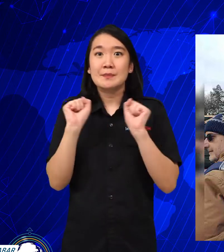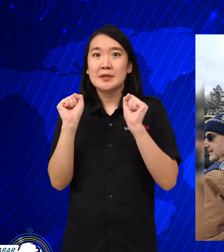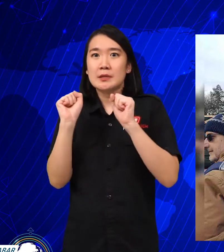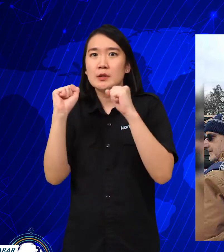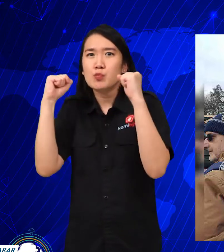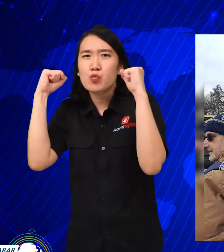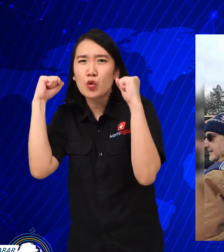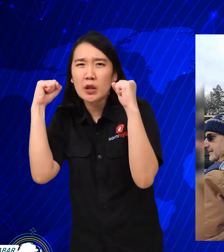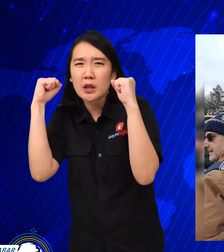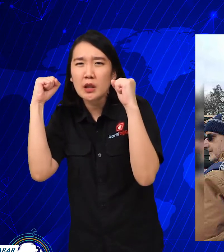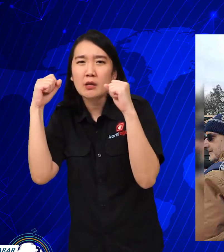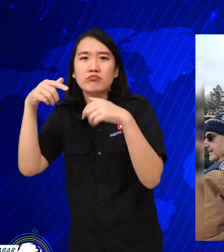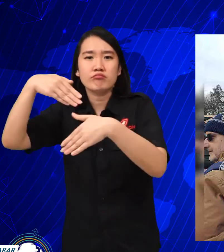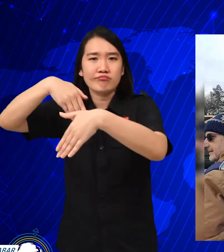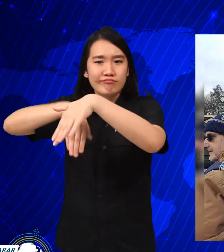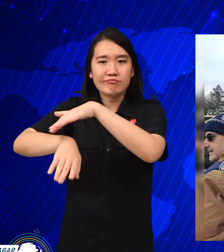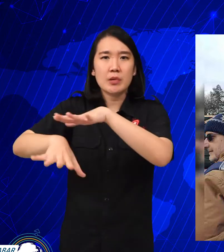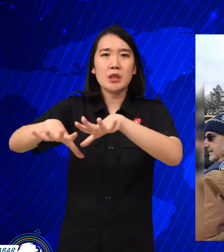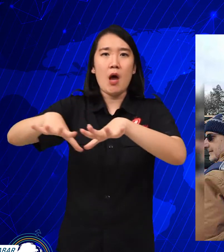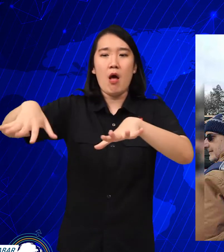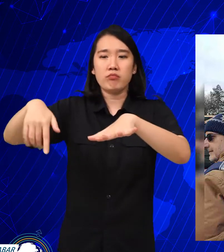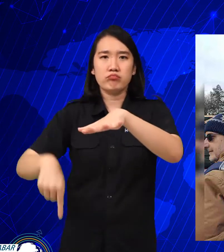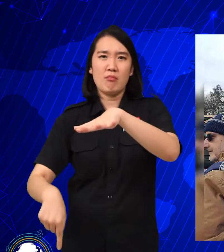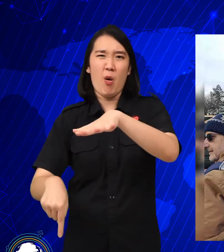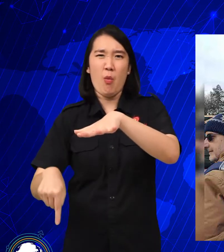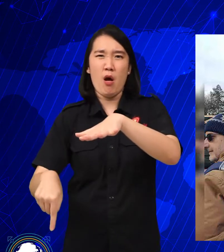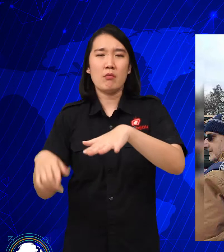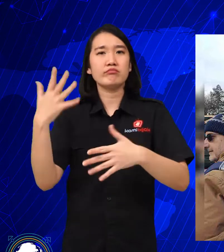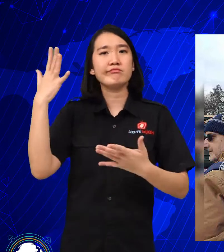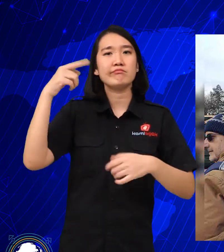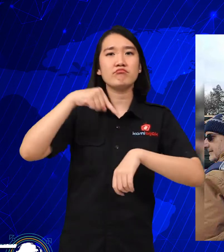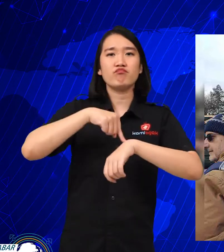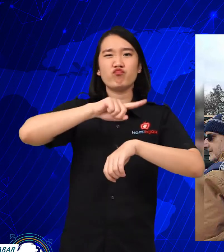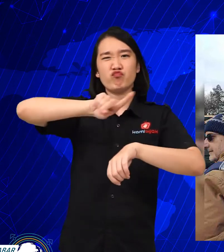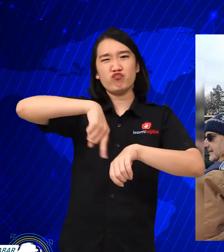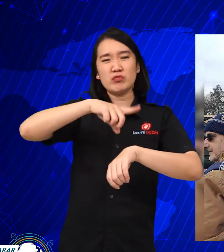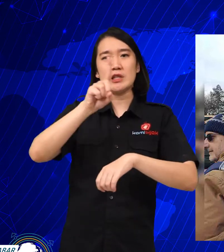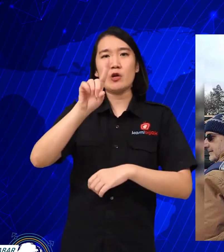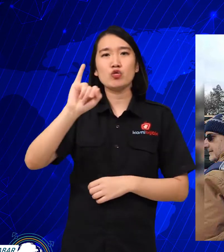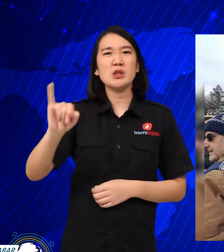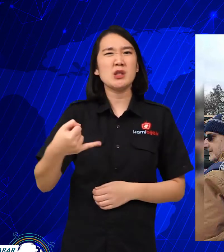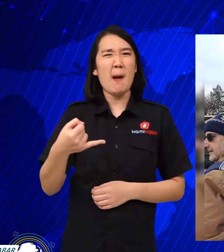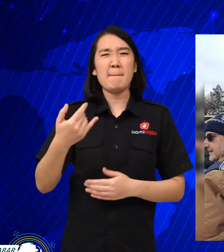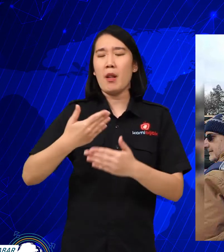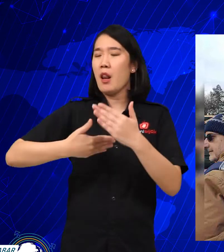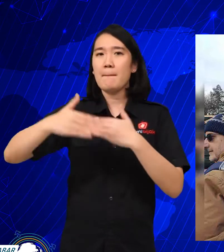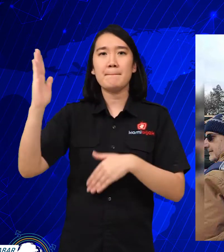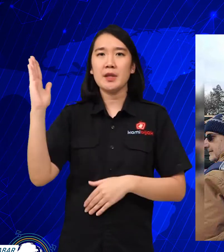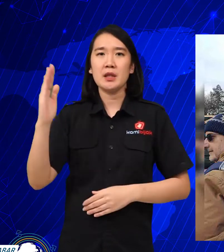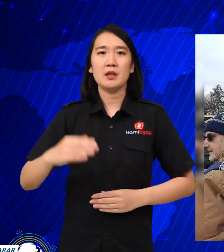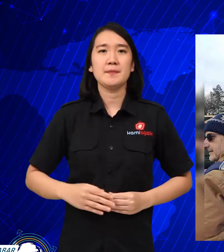hurry up and hide underground about 1 hour more.